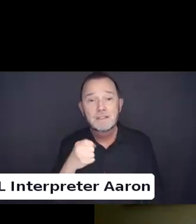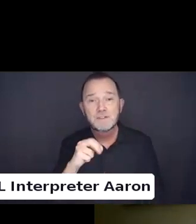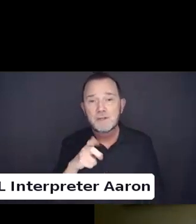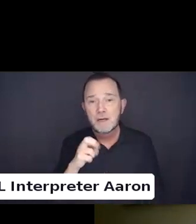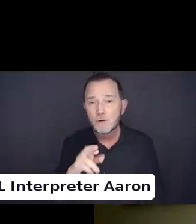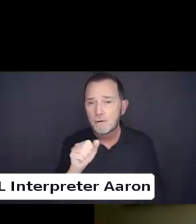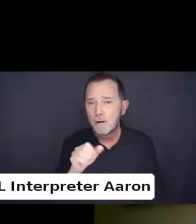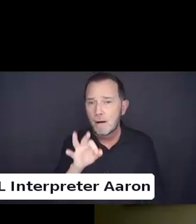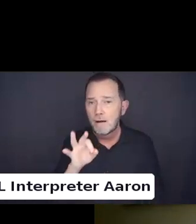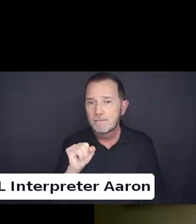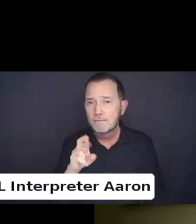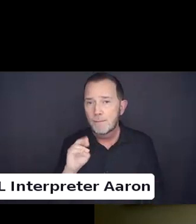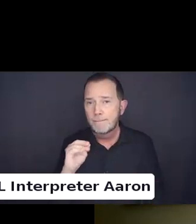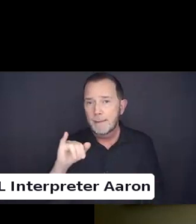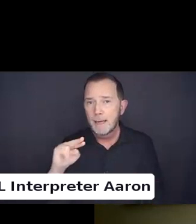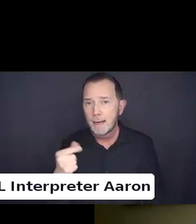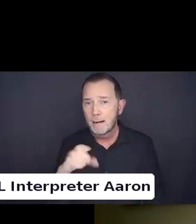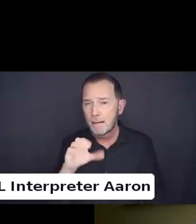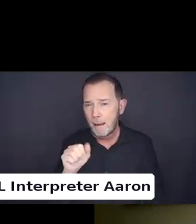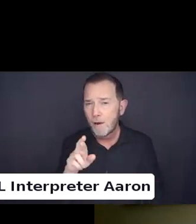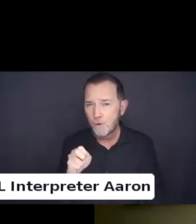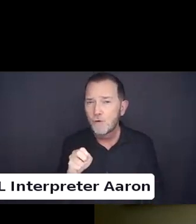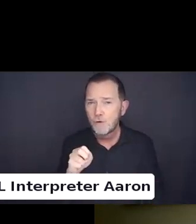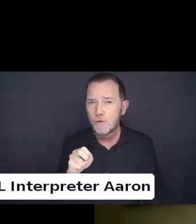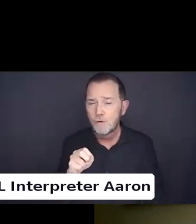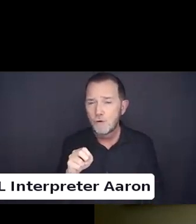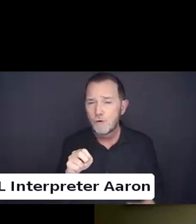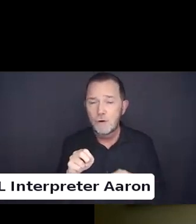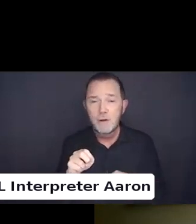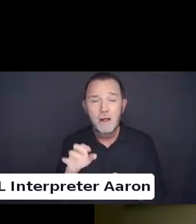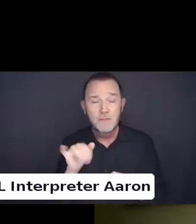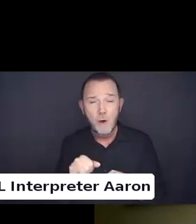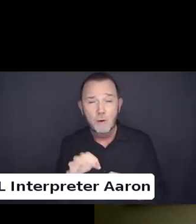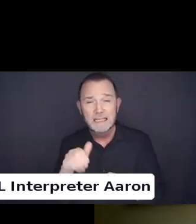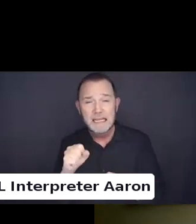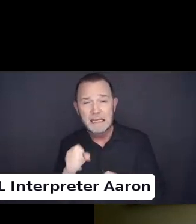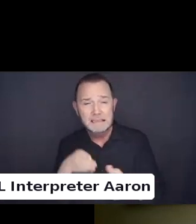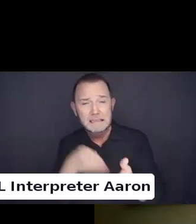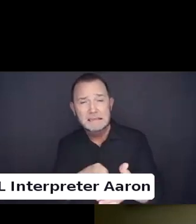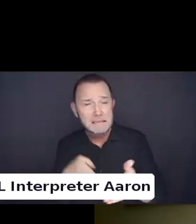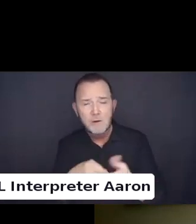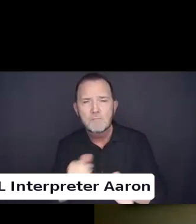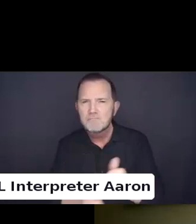Most of those are going under gender and not disability.